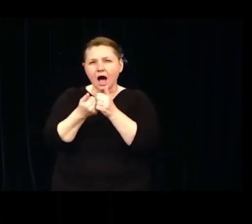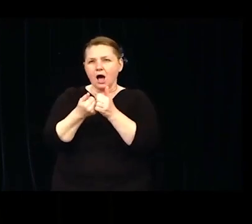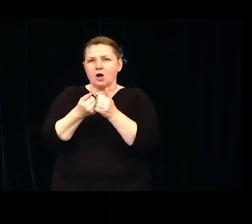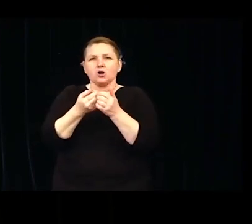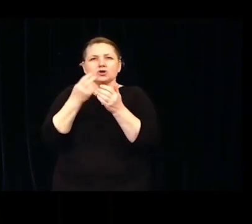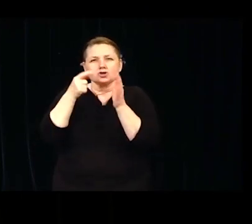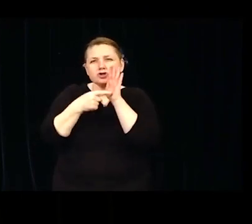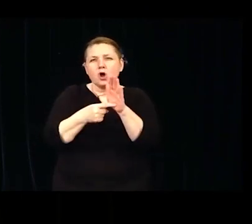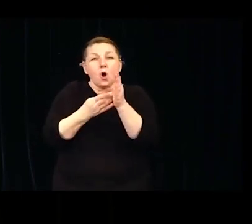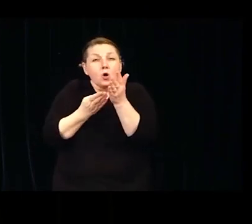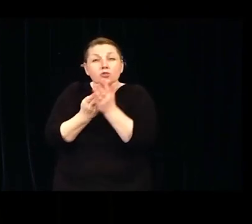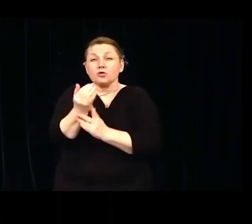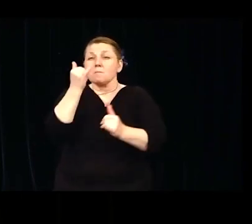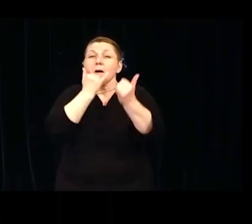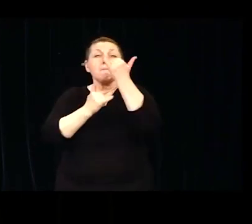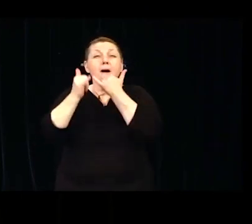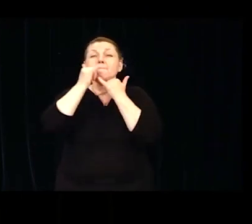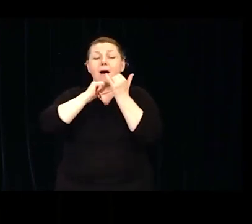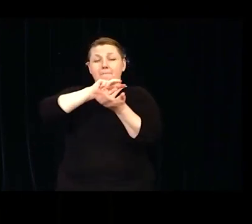Thank you. Seni çok seviyorum anne.